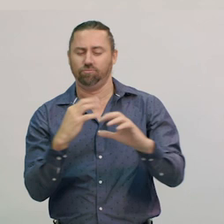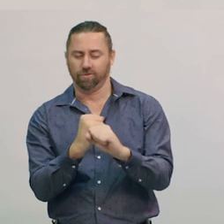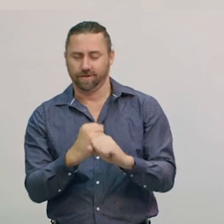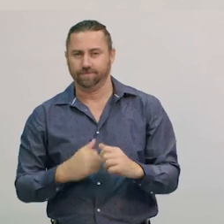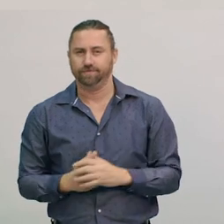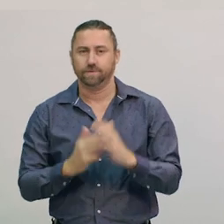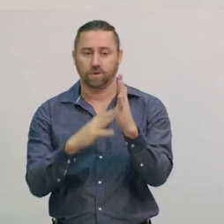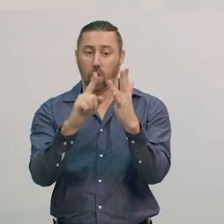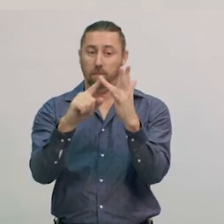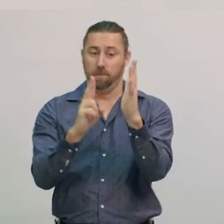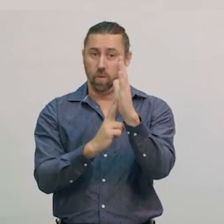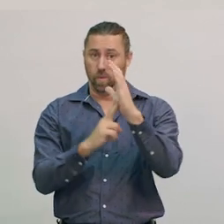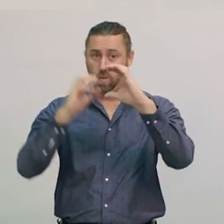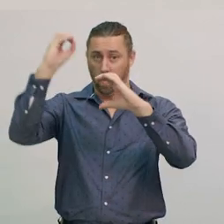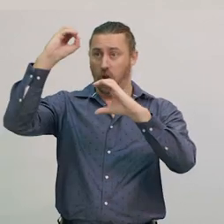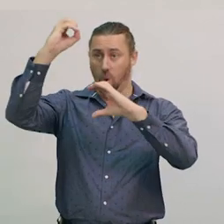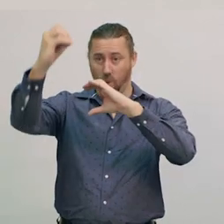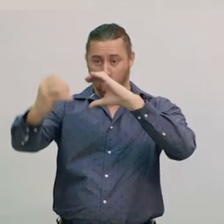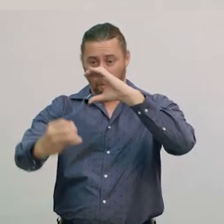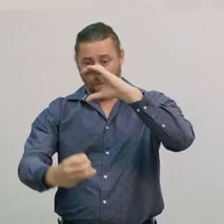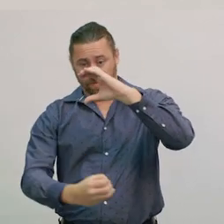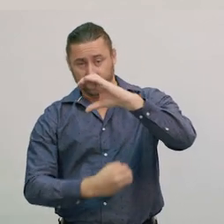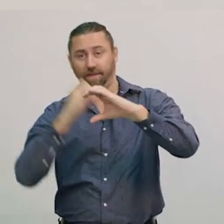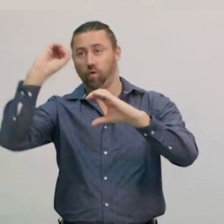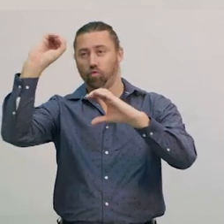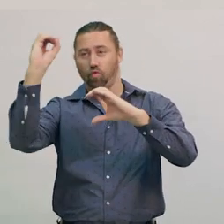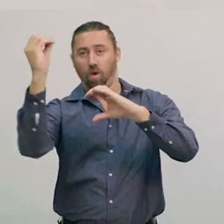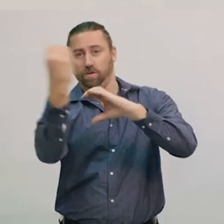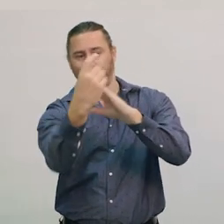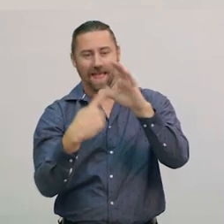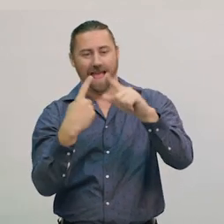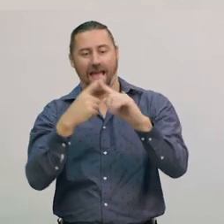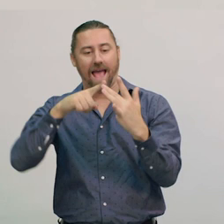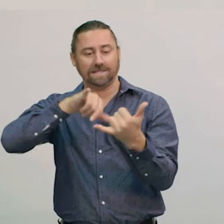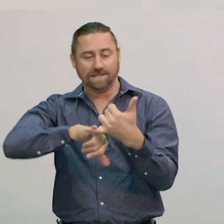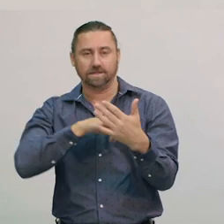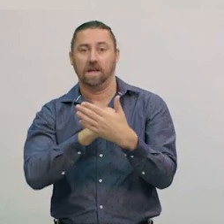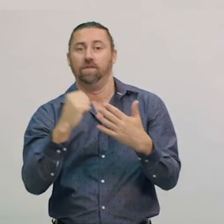The Moon orbits the Earth, and rotates on its axis in 28 days.